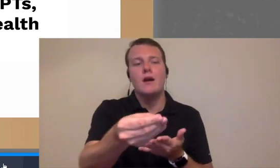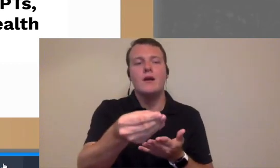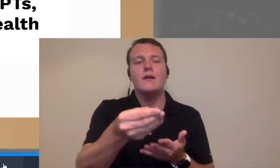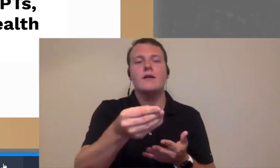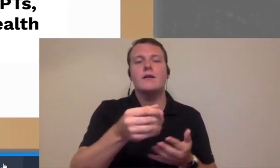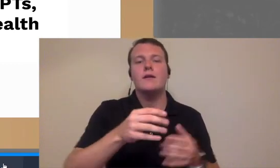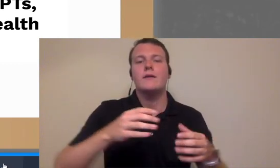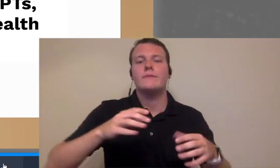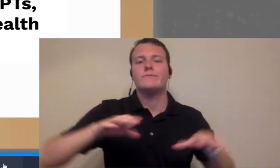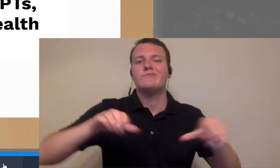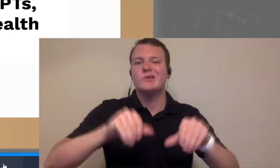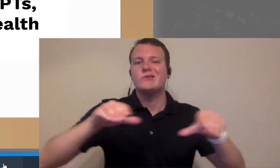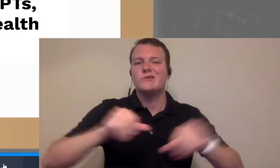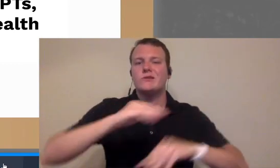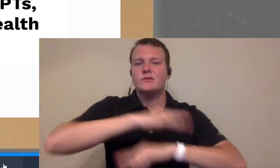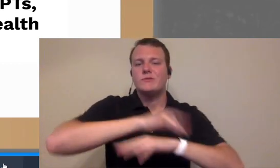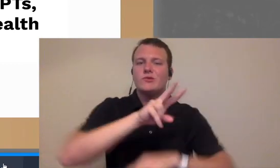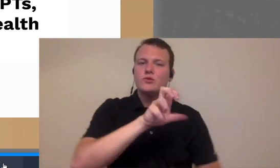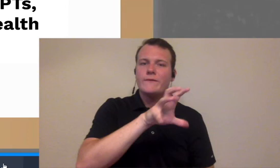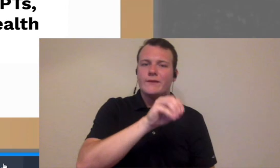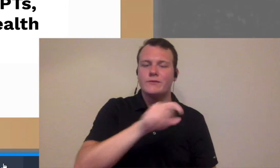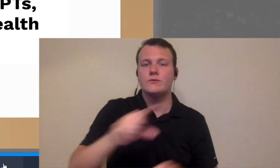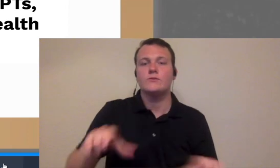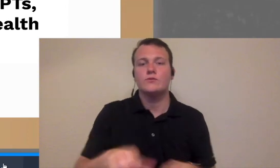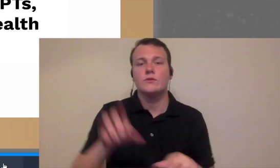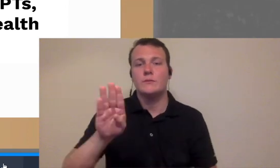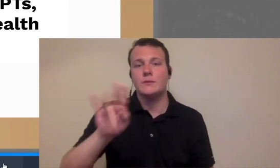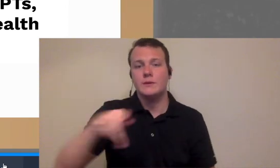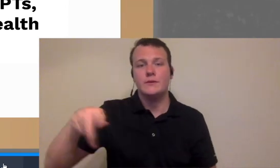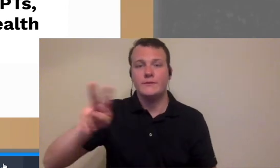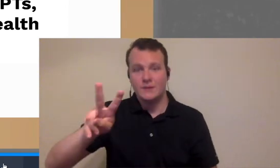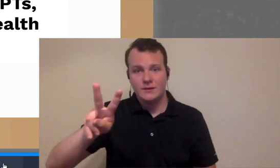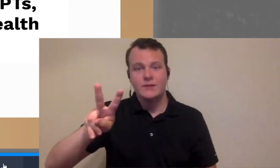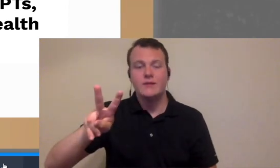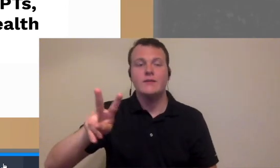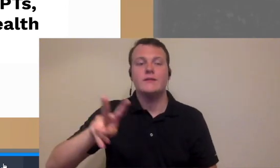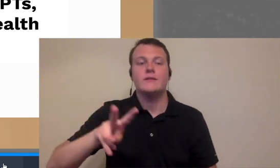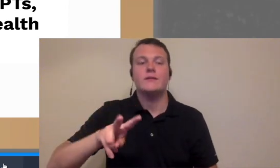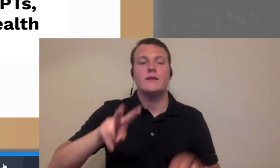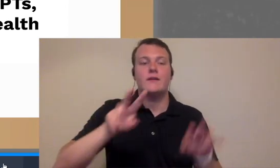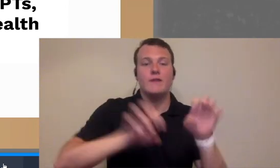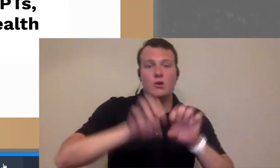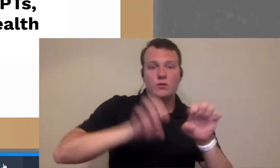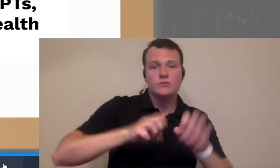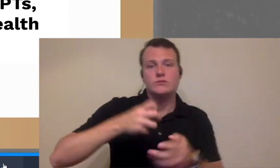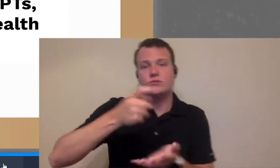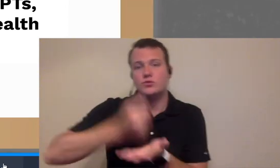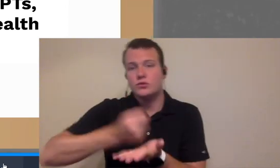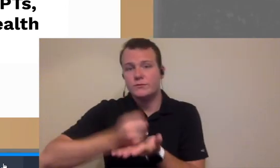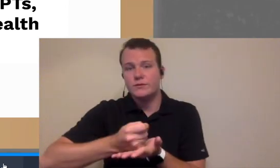table for $250 and perform bpv evaluations and treatment right